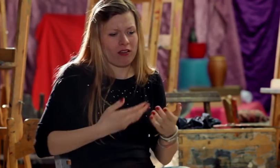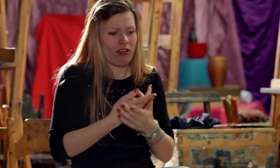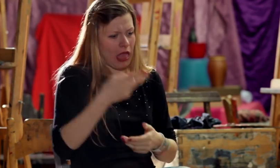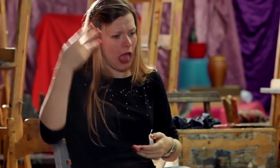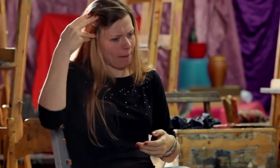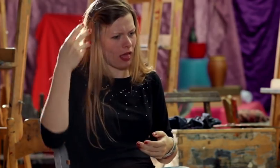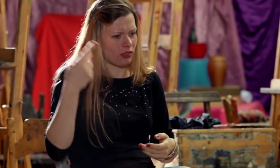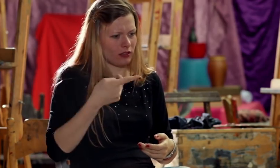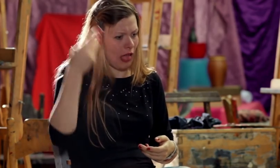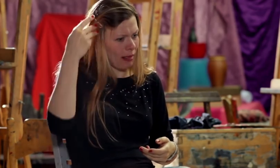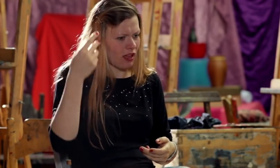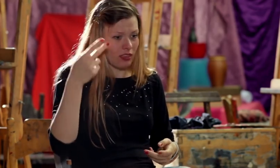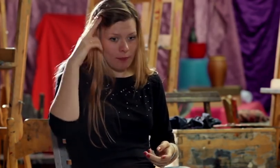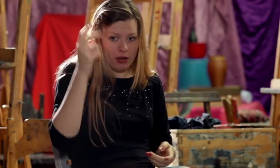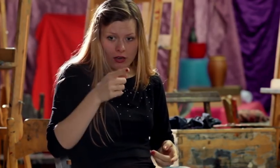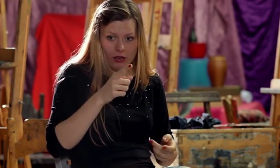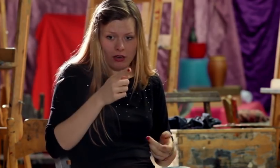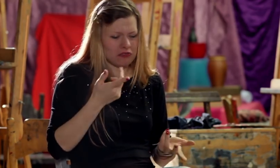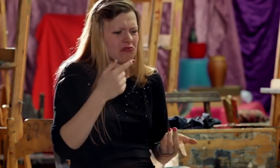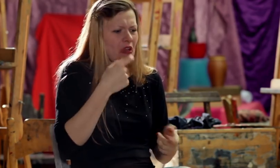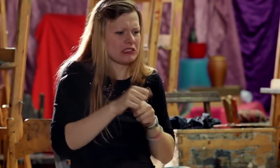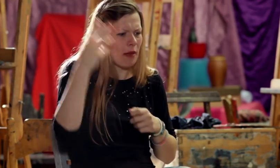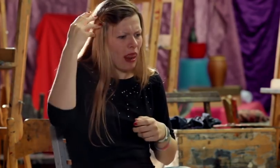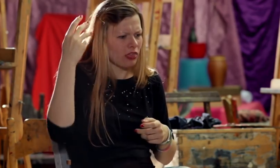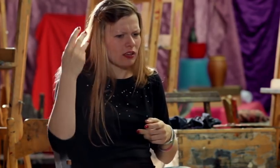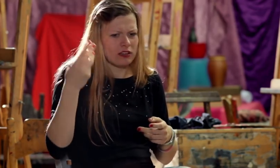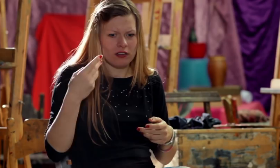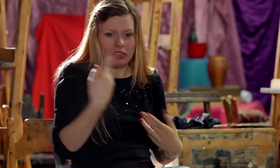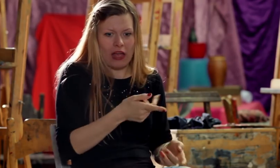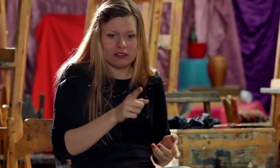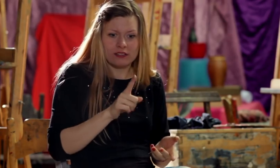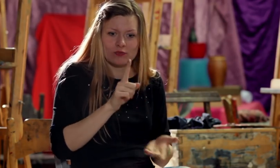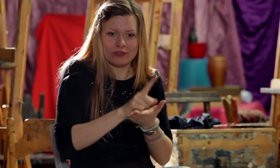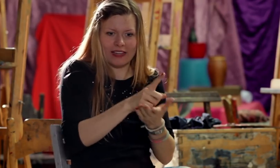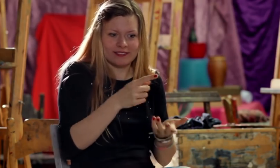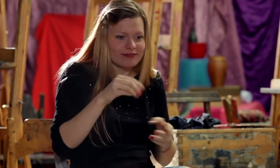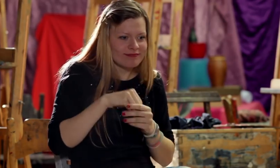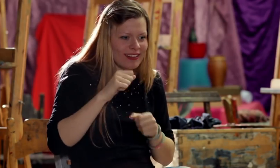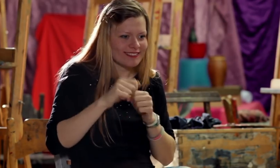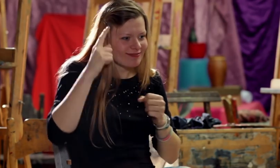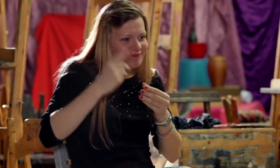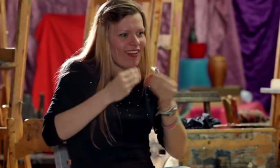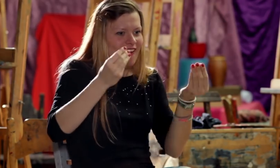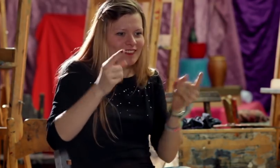What is it they ask it will give the child the ability to hear, the child will develop just like the hearing ones.